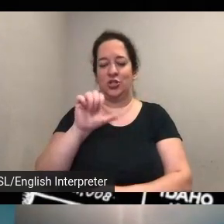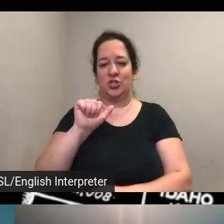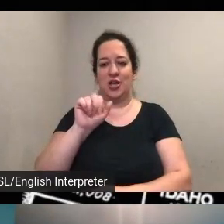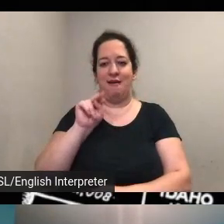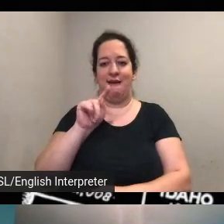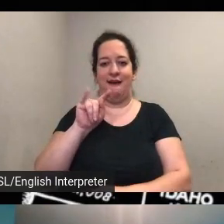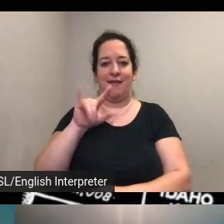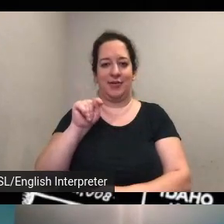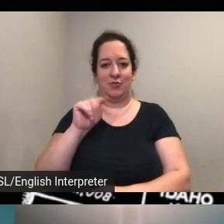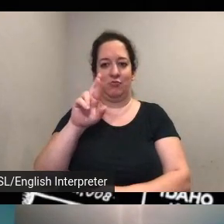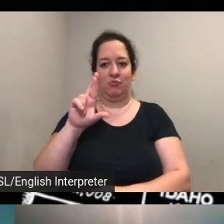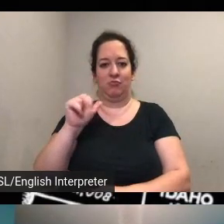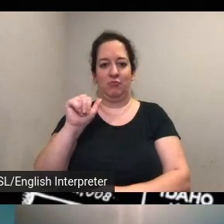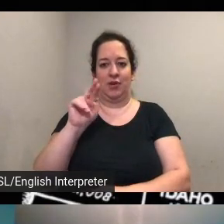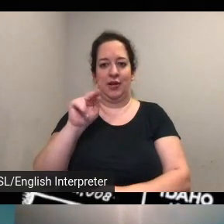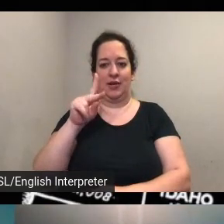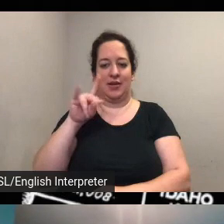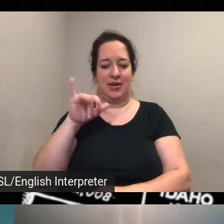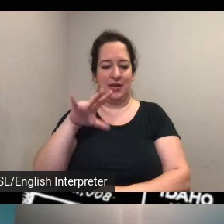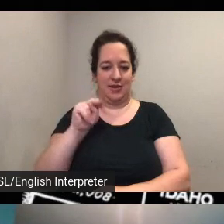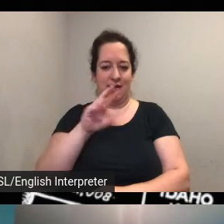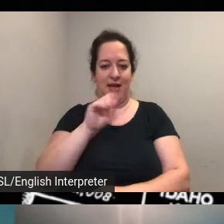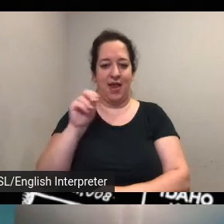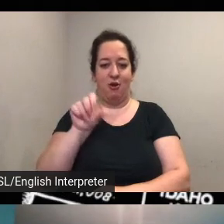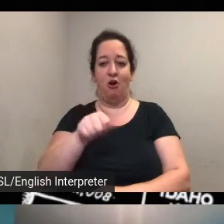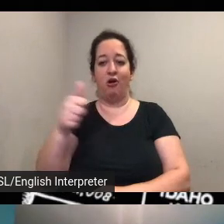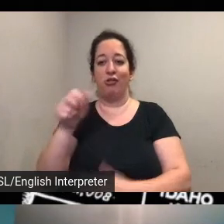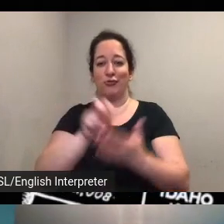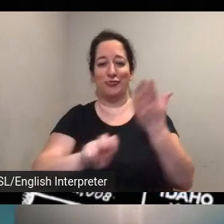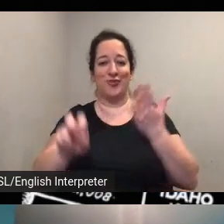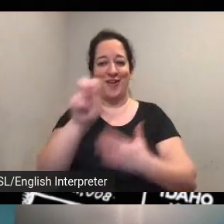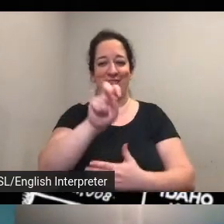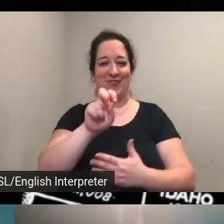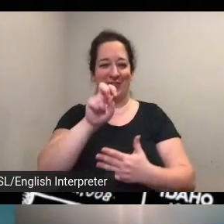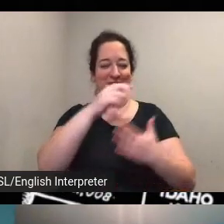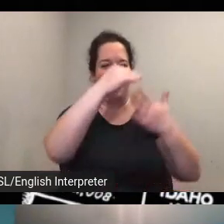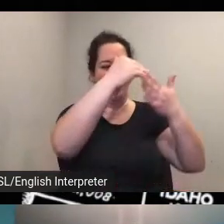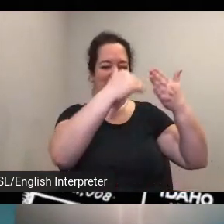and yet more travel itineraries um on the visit parks section of the national